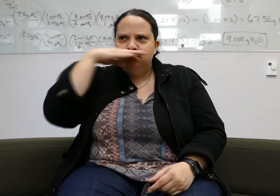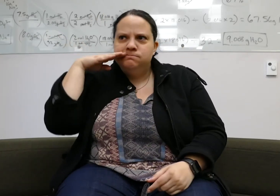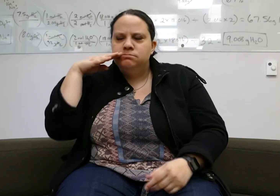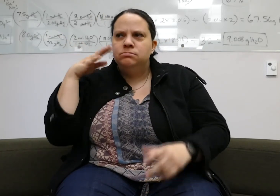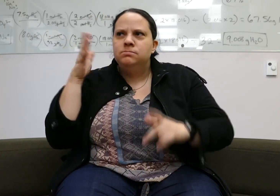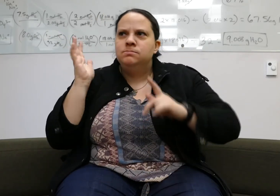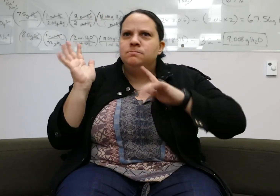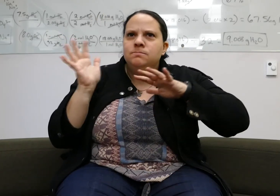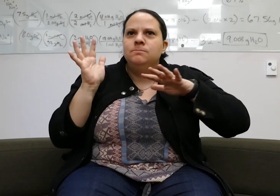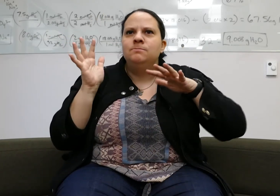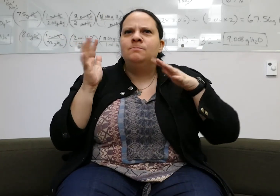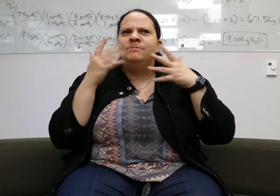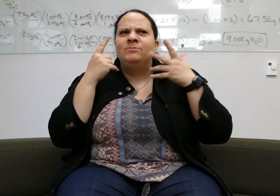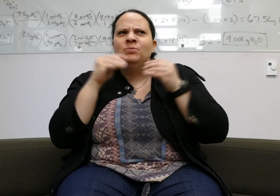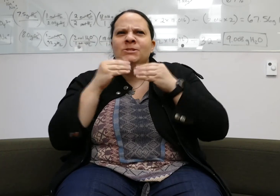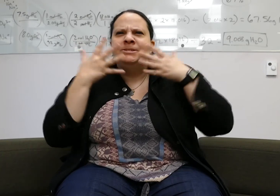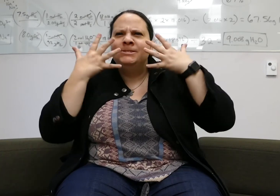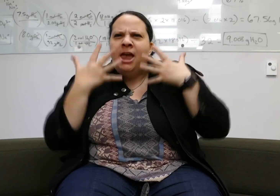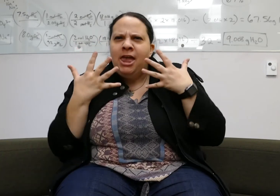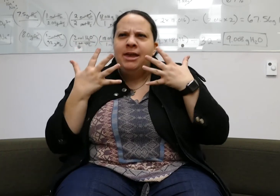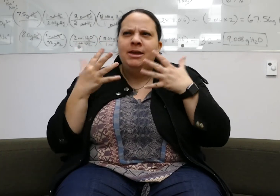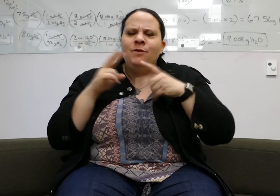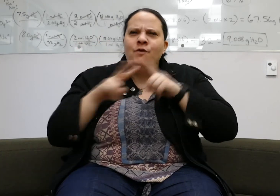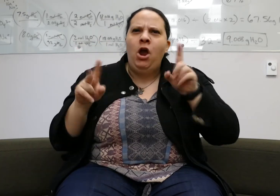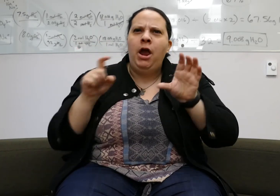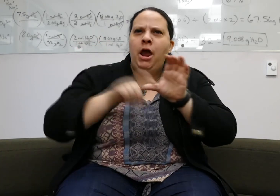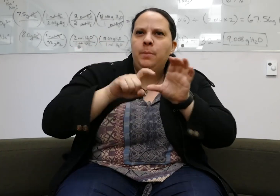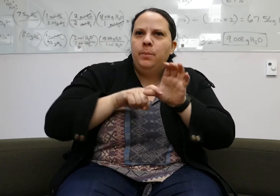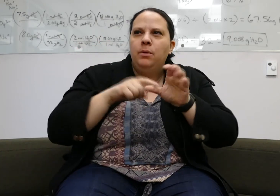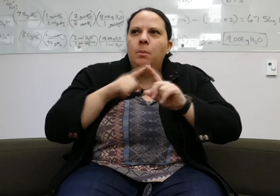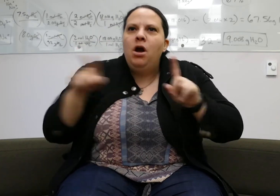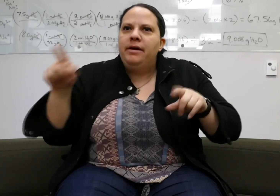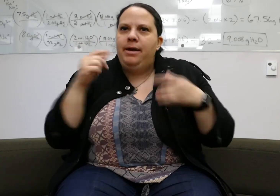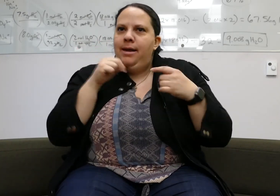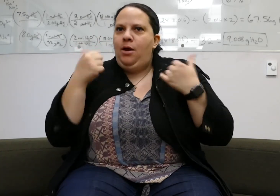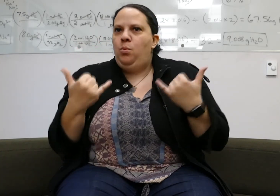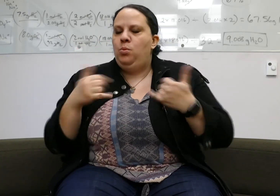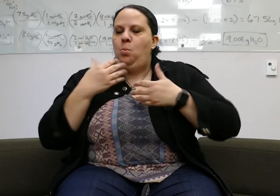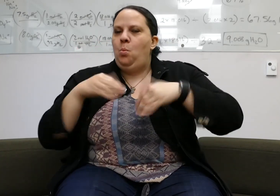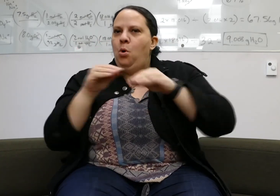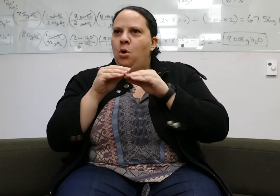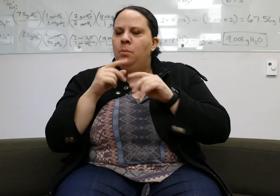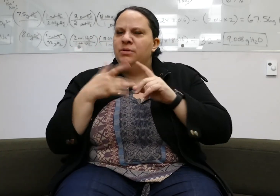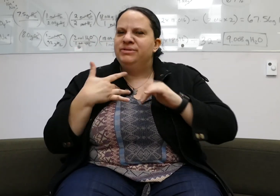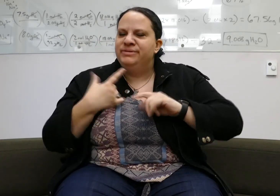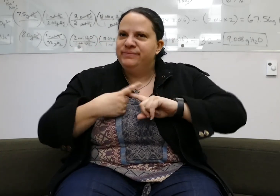Germany was more serious, and had a sense of sadness. It was previously a communist country.